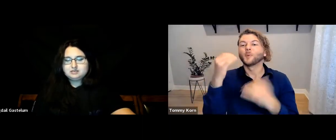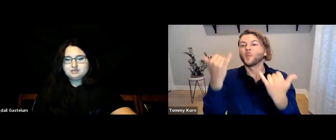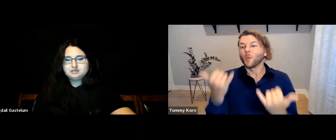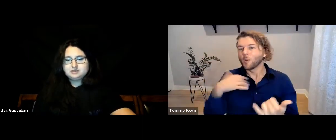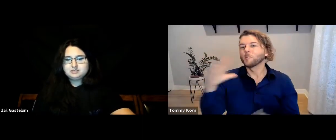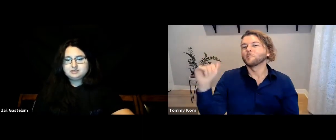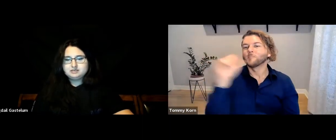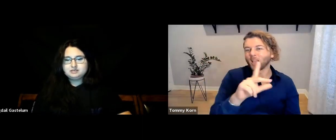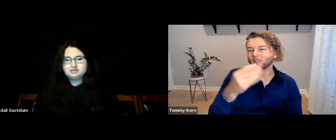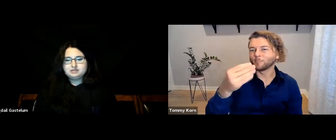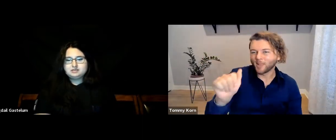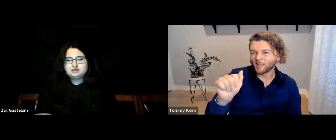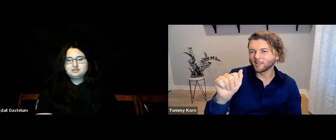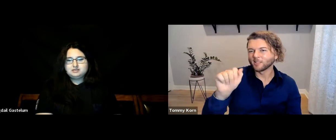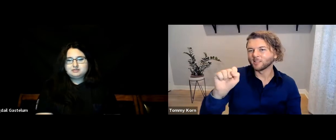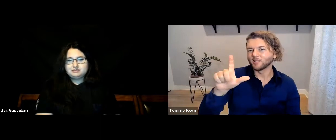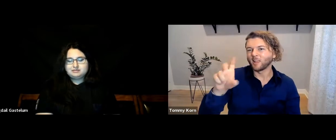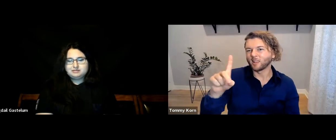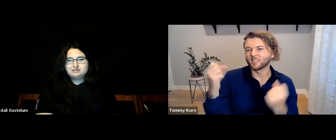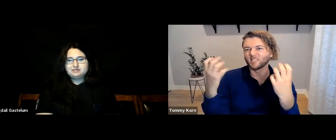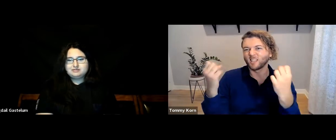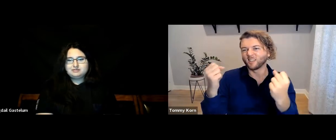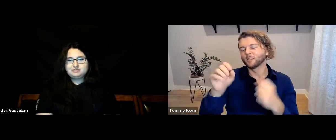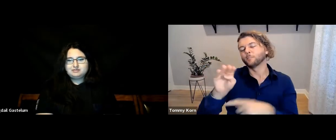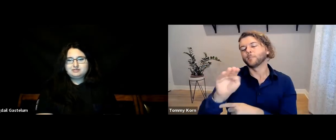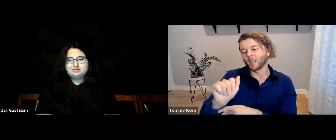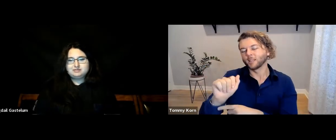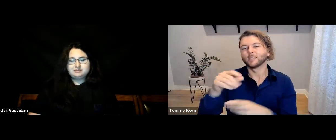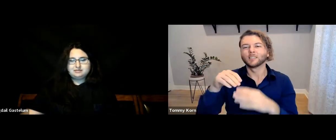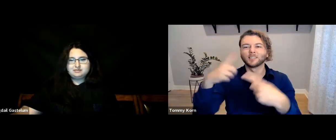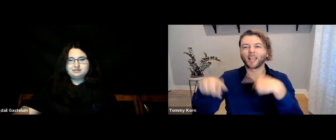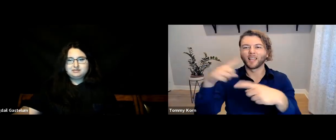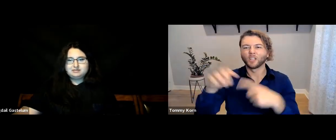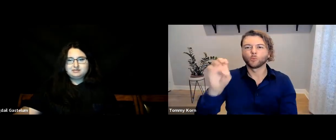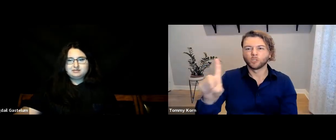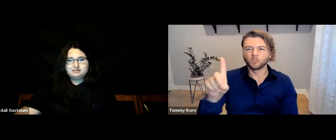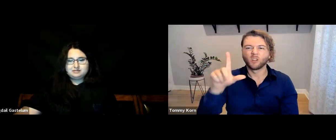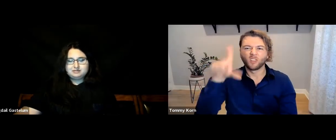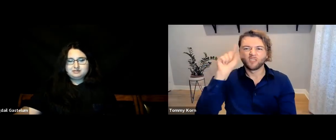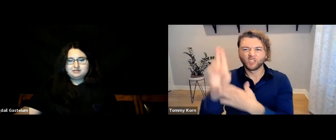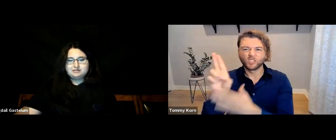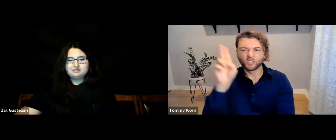Anyways, then I went back and got my MA in Sign Language Education,